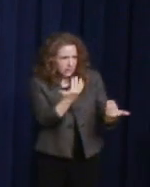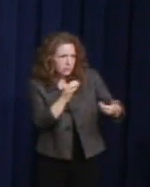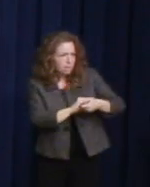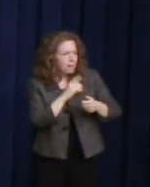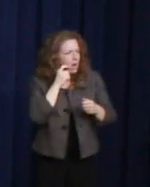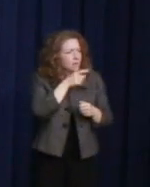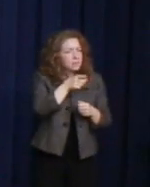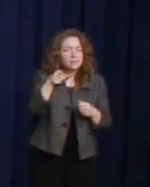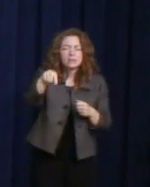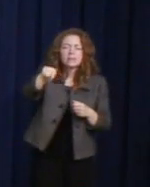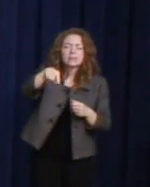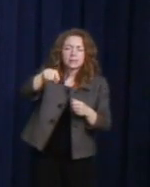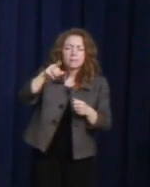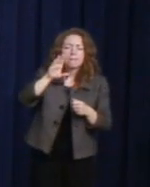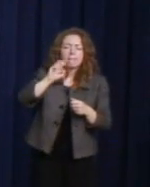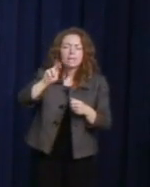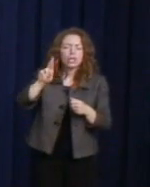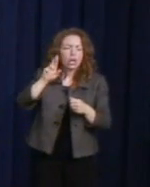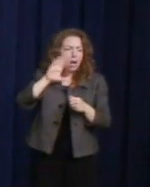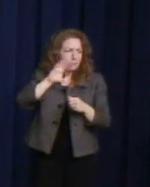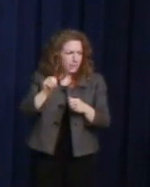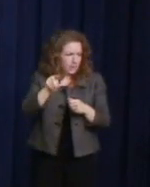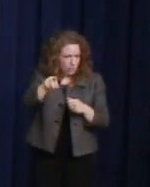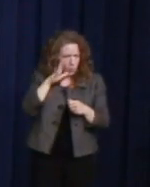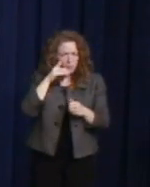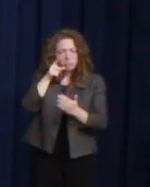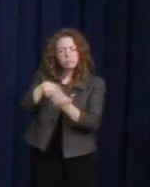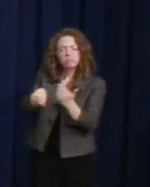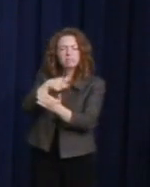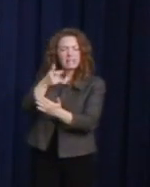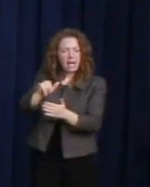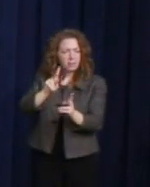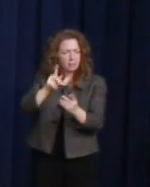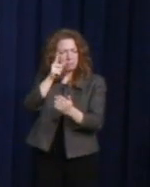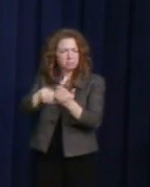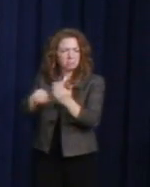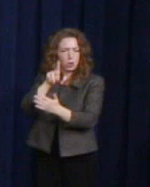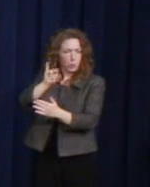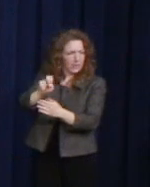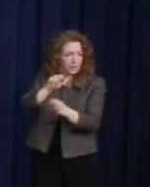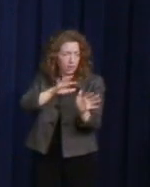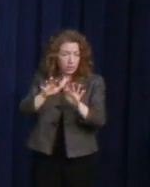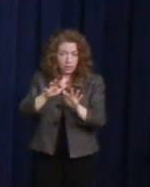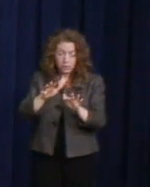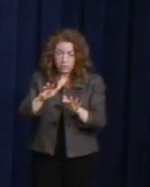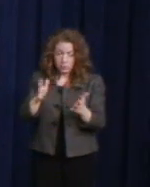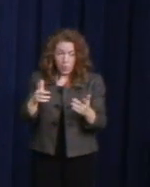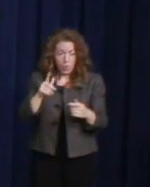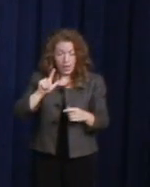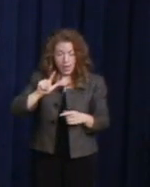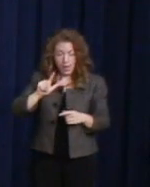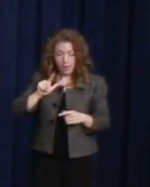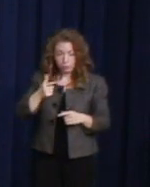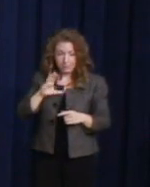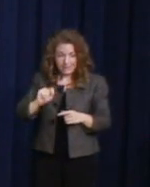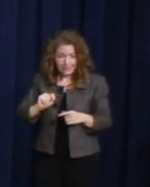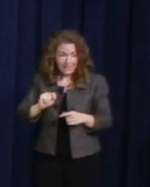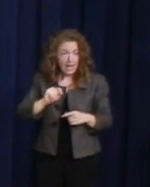Soon, union truck drivers and LGBT people were working together side-by-side,